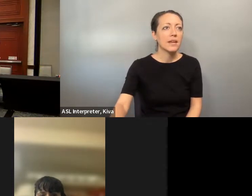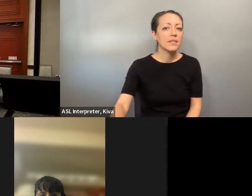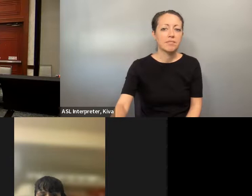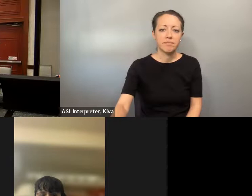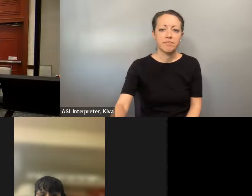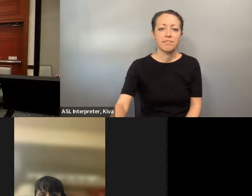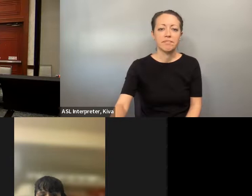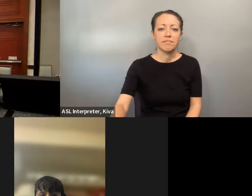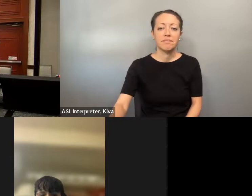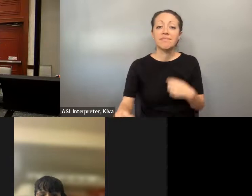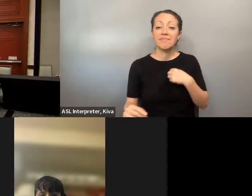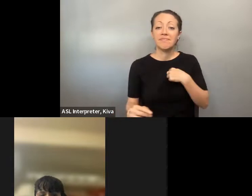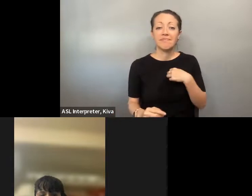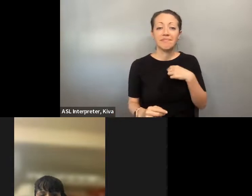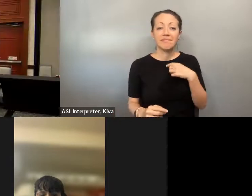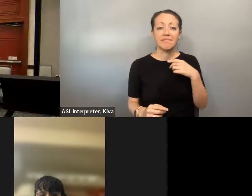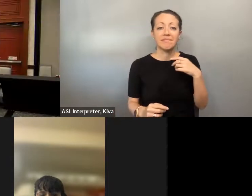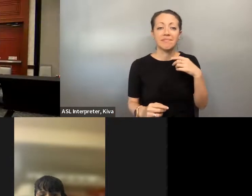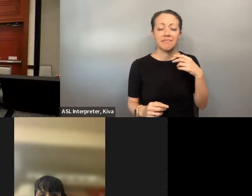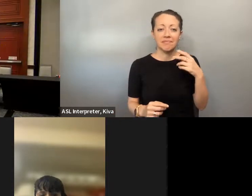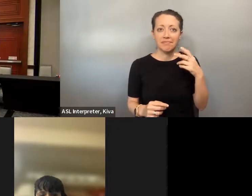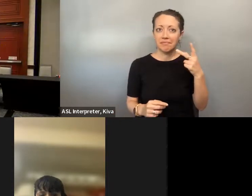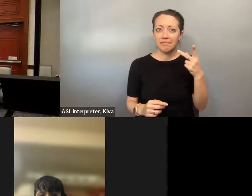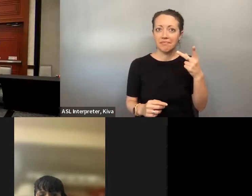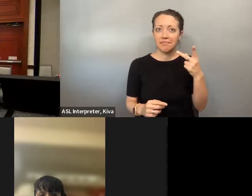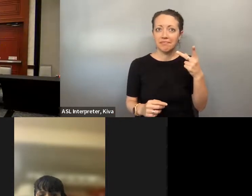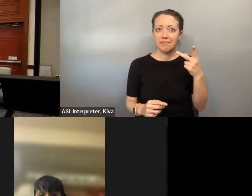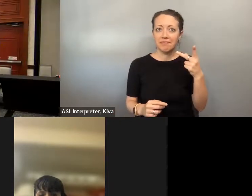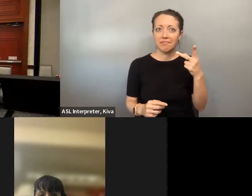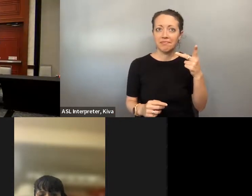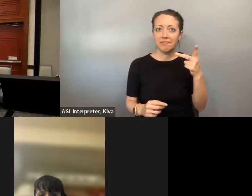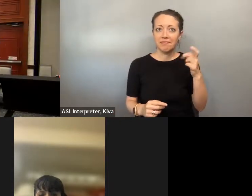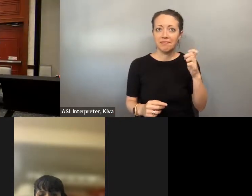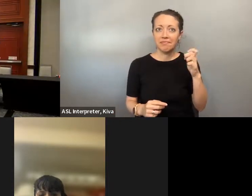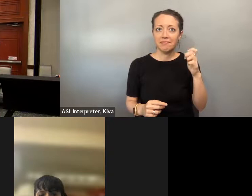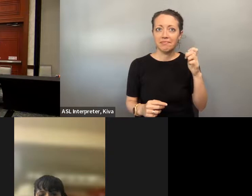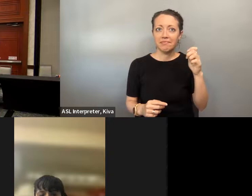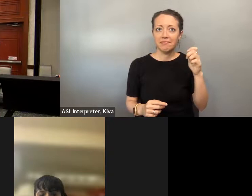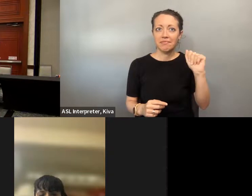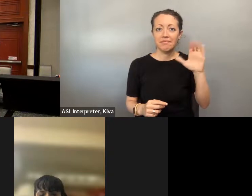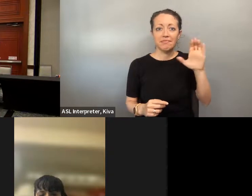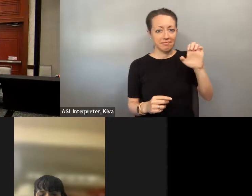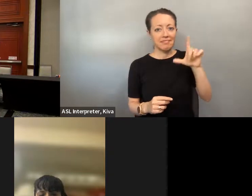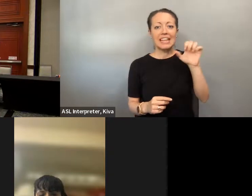Disability Rights Florida. Thank you. I am Peace, Leisman. I'm the executive director of display. » Thank you. I am the